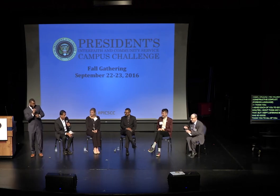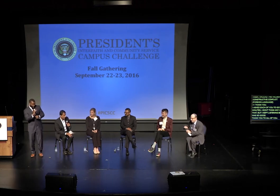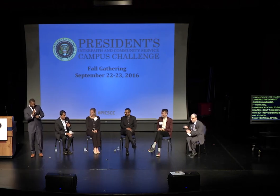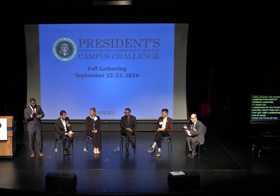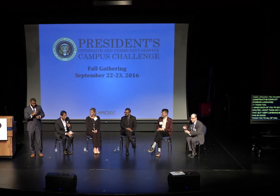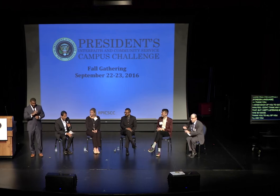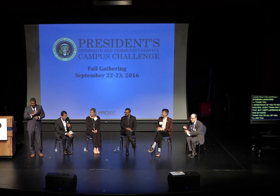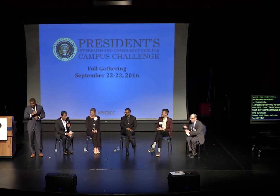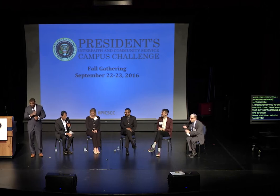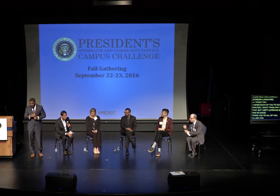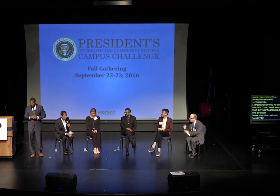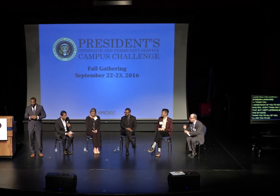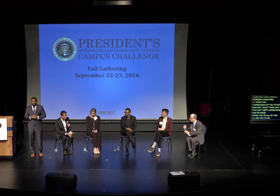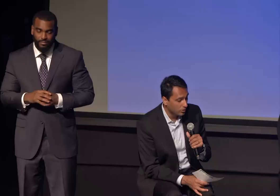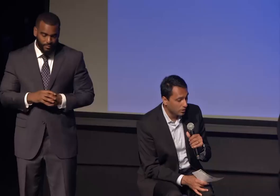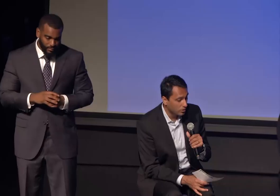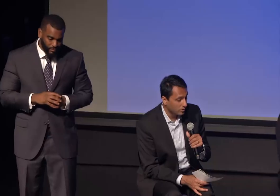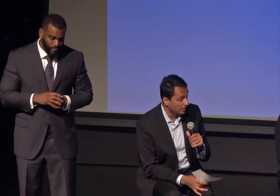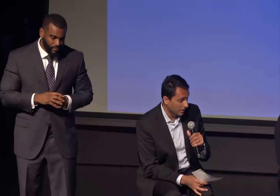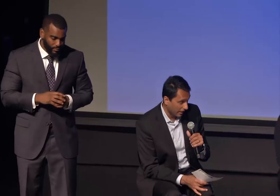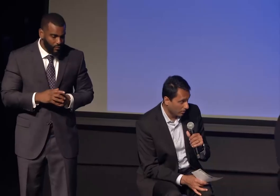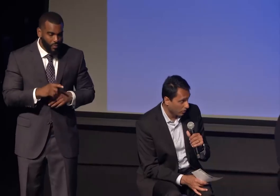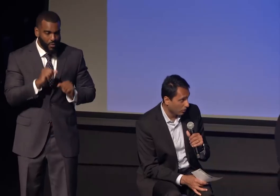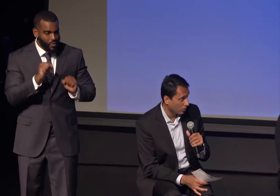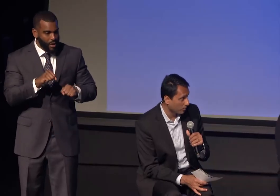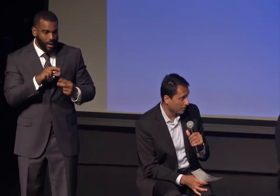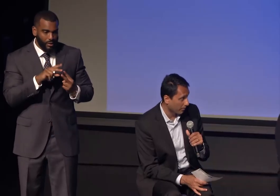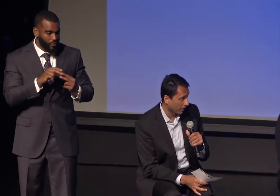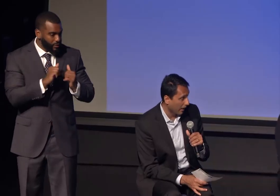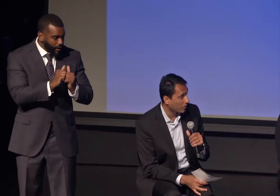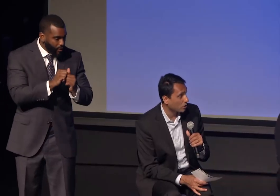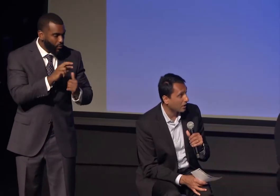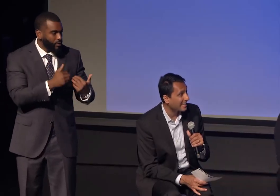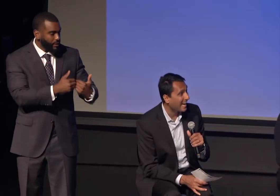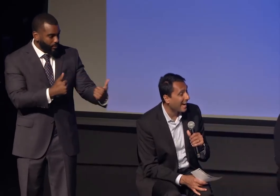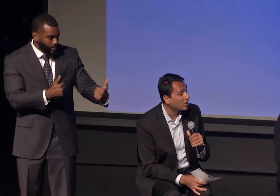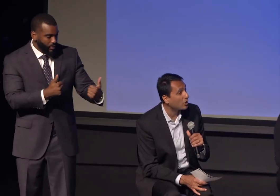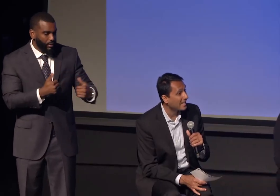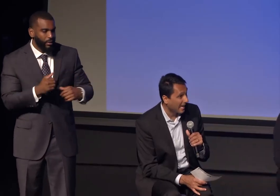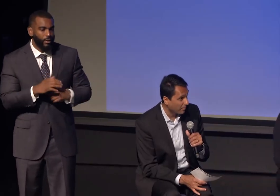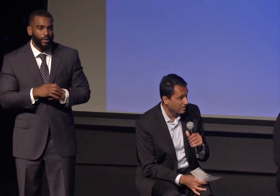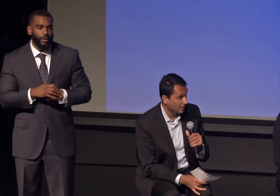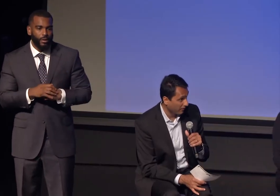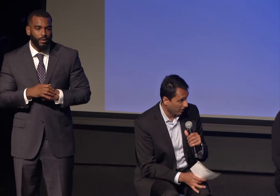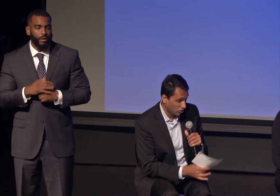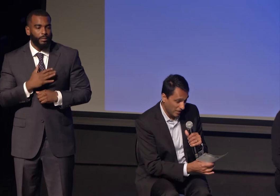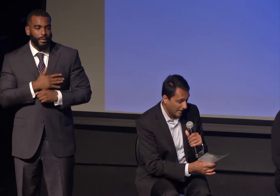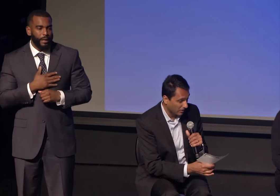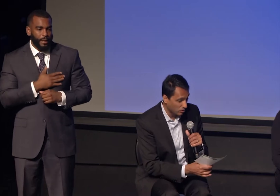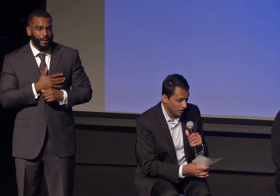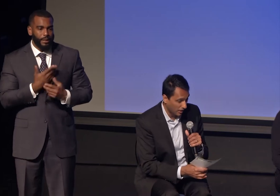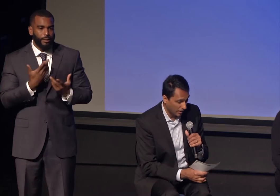I want you to -- you can do these together. You can do them separately. I want you to either name a significant challenge,